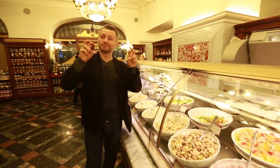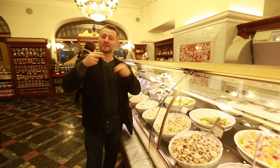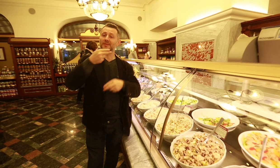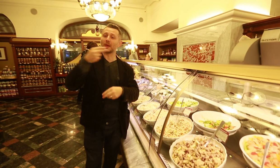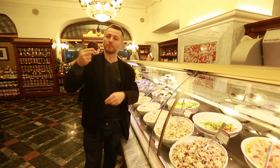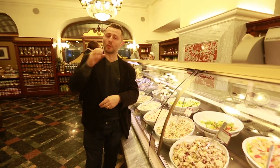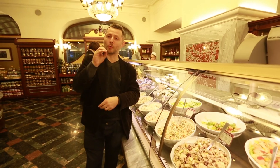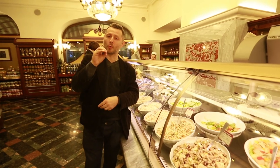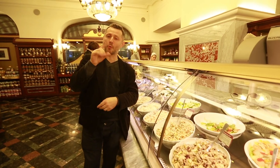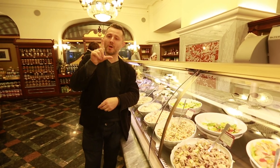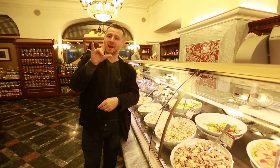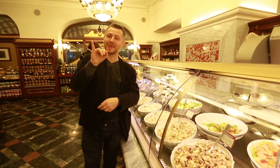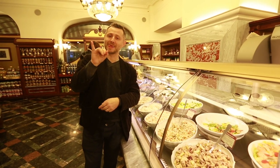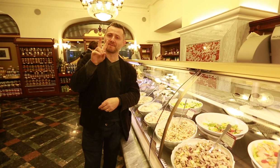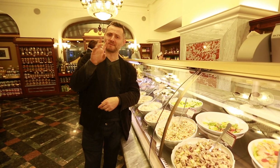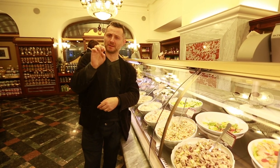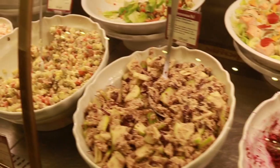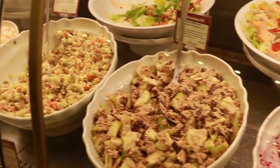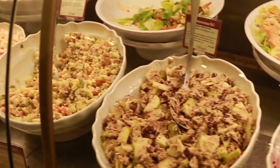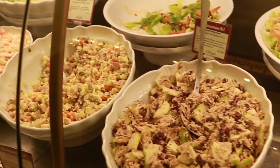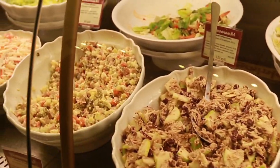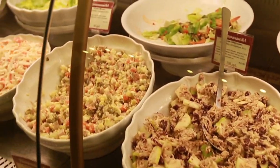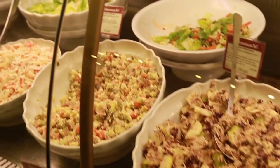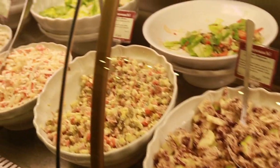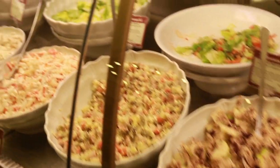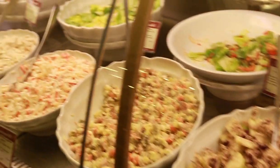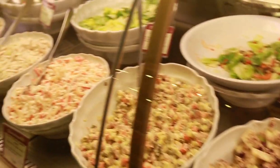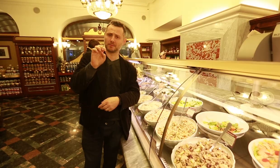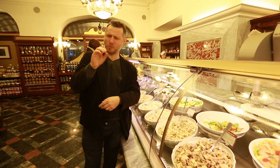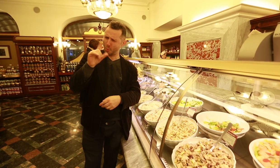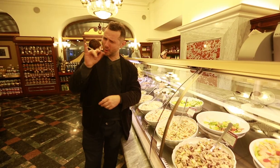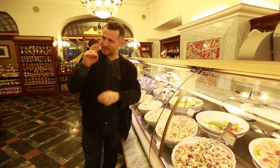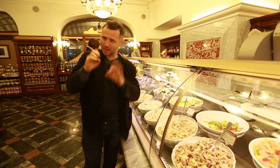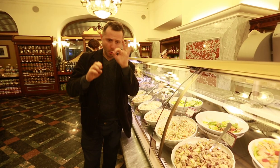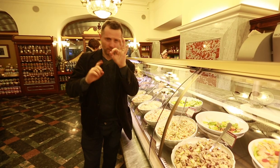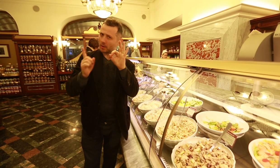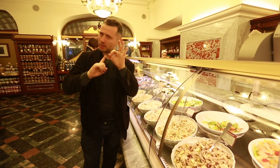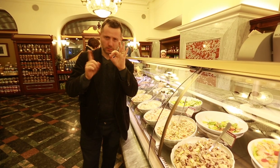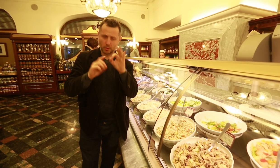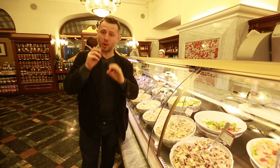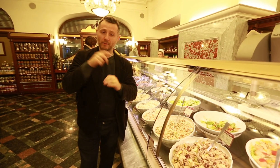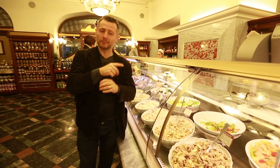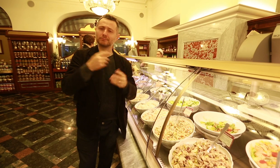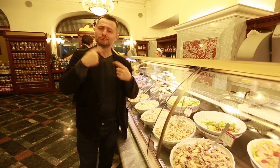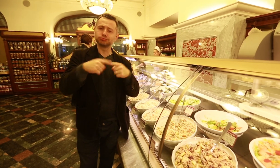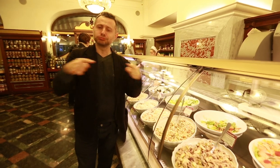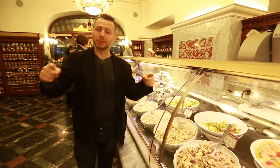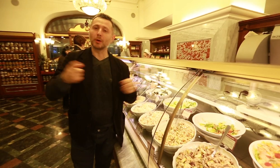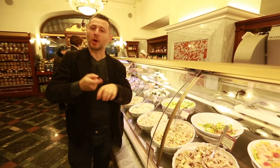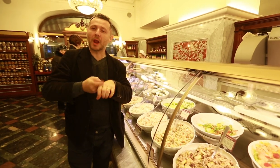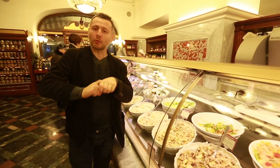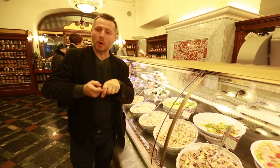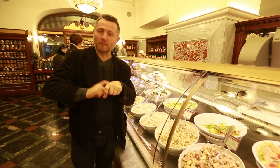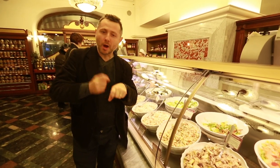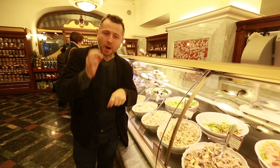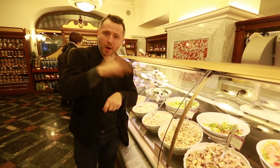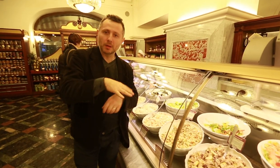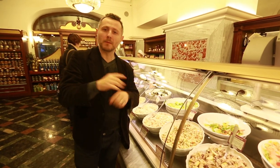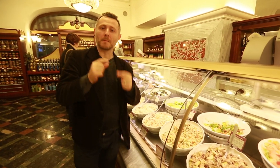salad. Is it made with real olives? No. It has peas, potatoes and other vegetables [as